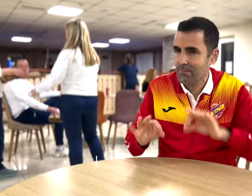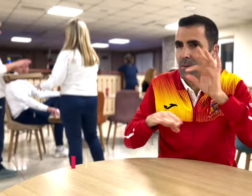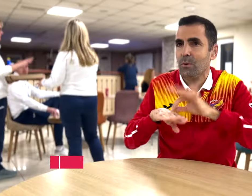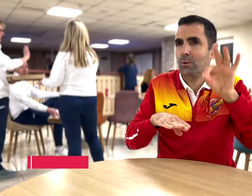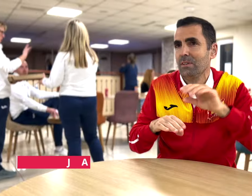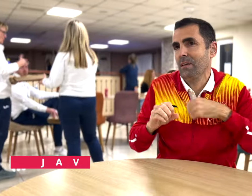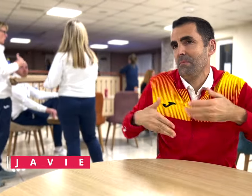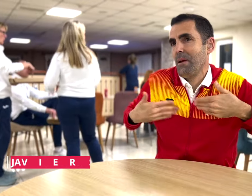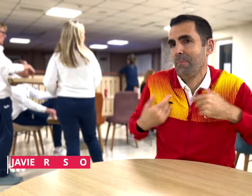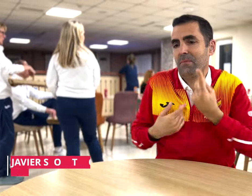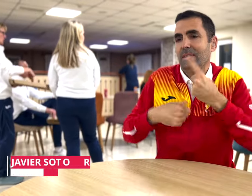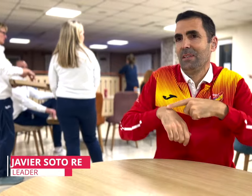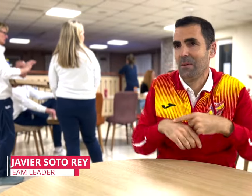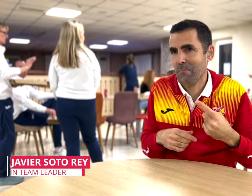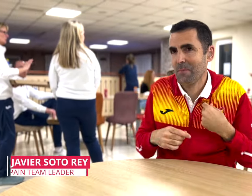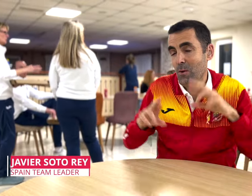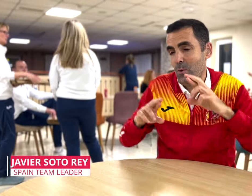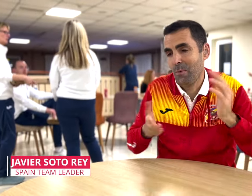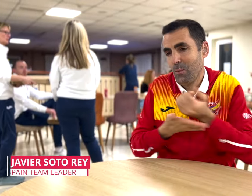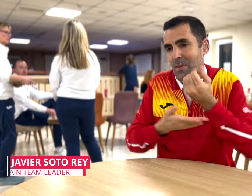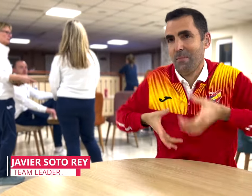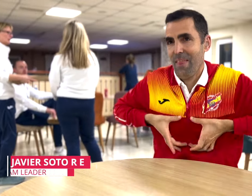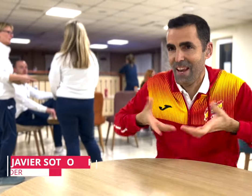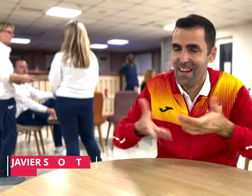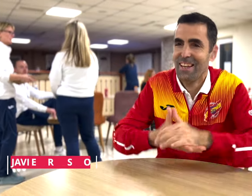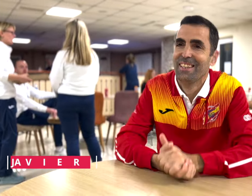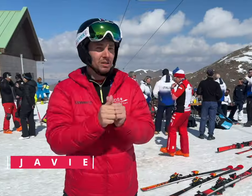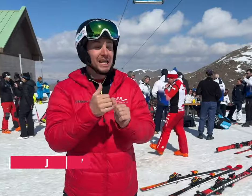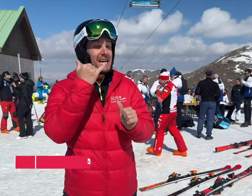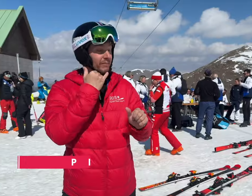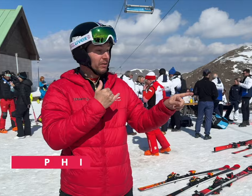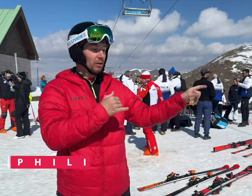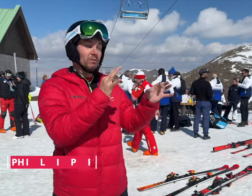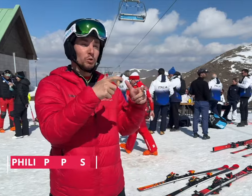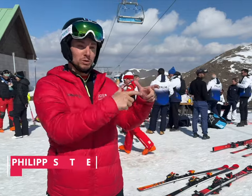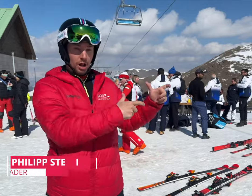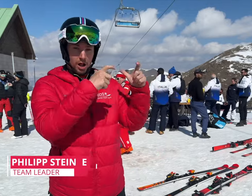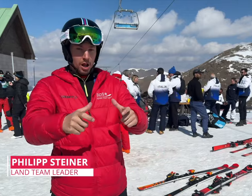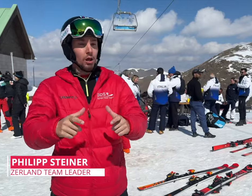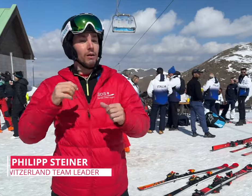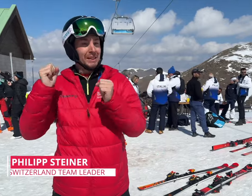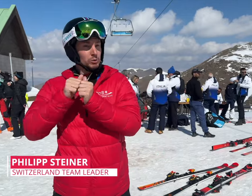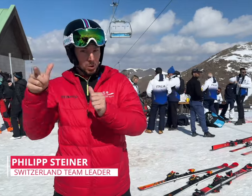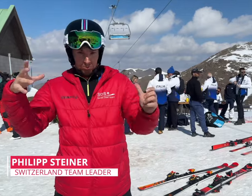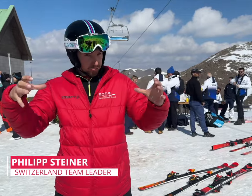[Javier]: I am happy to play futsal for the first time. I hope to win a medal. [Philipp]: I'm all for an increased number of sports disciplines but